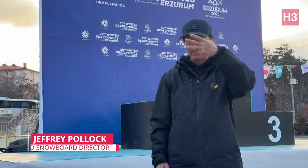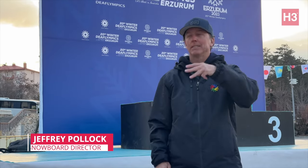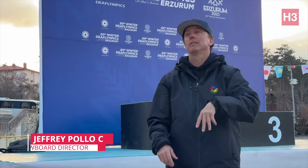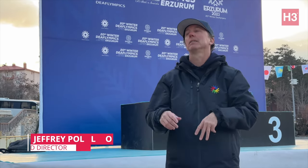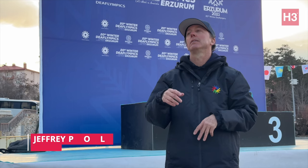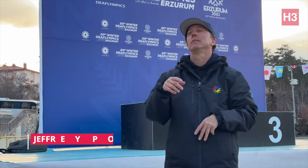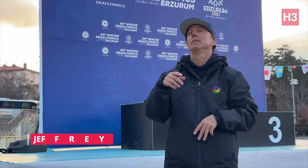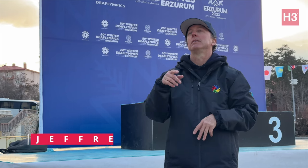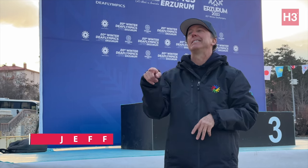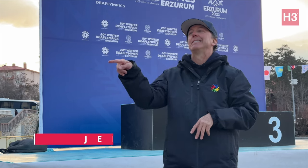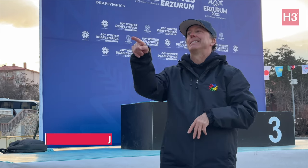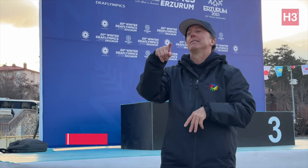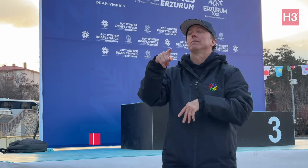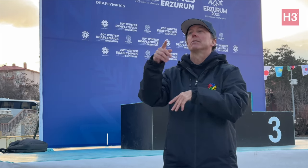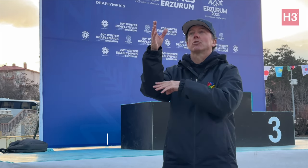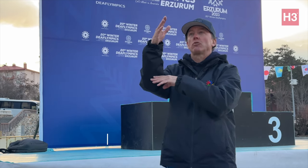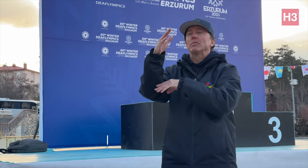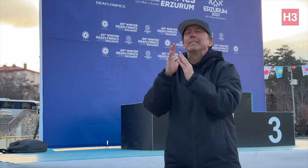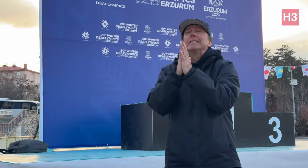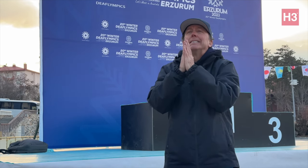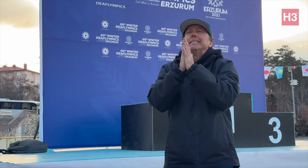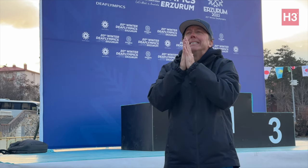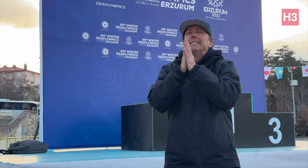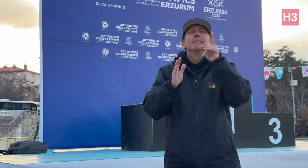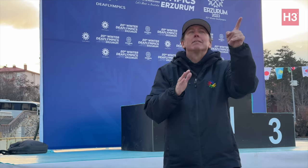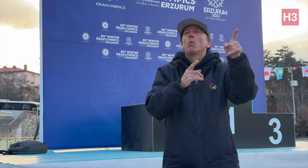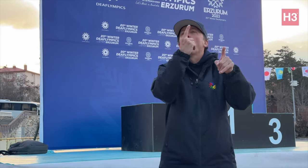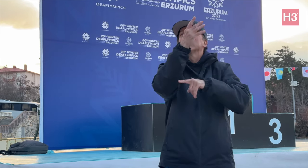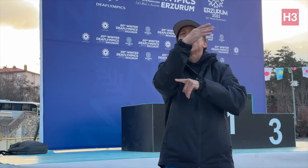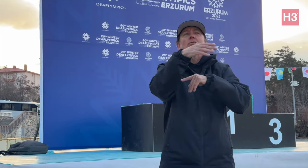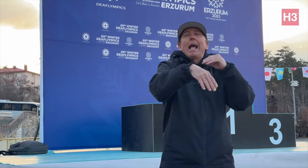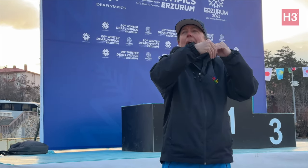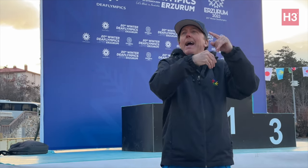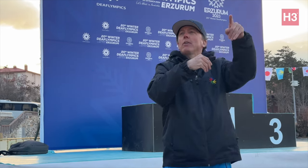are three events left. These countries pleaded that Austria